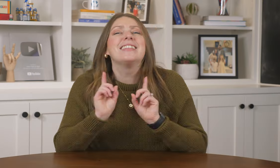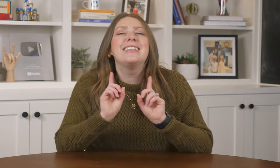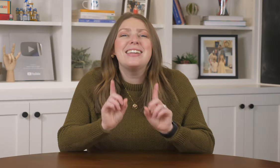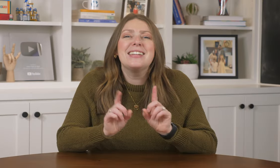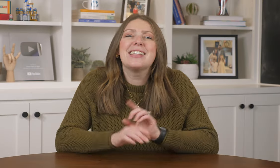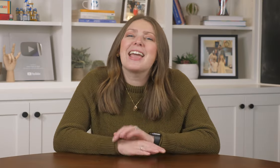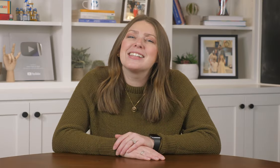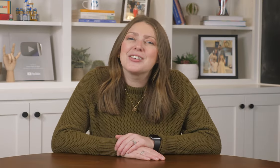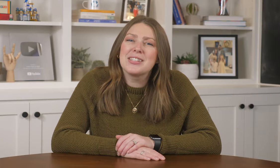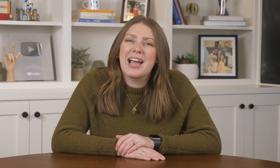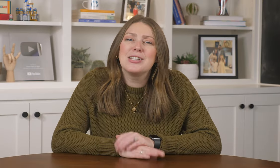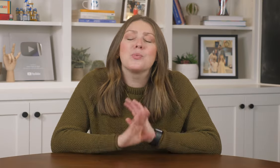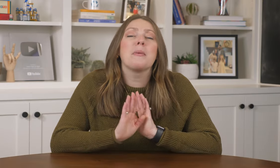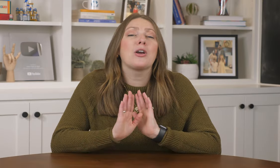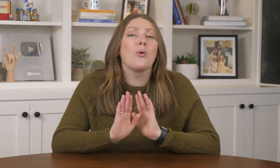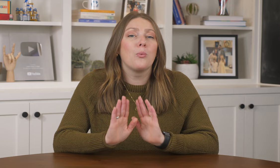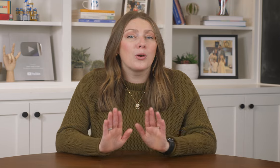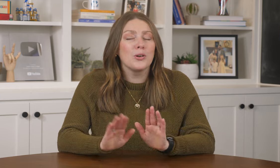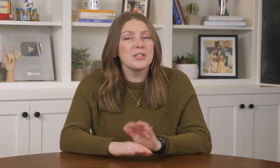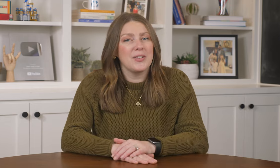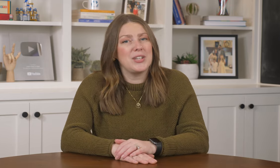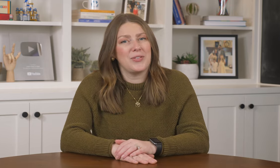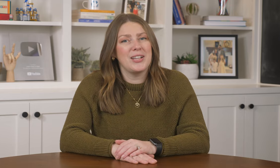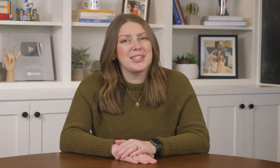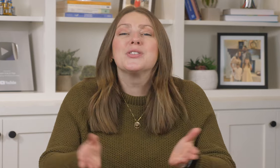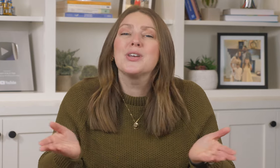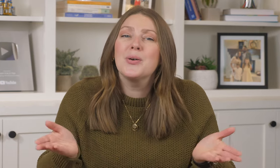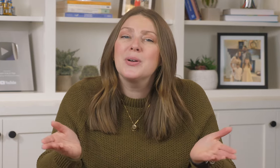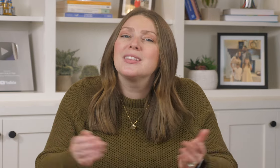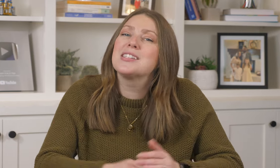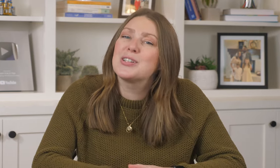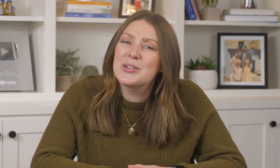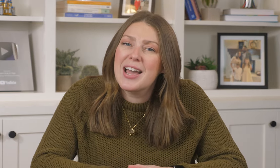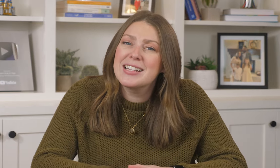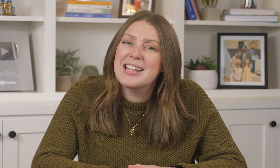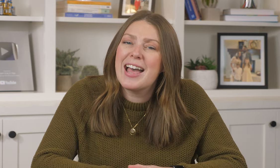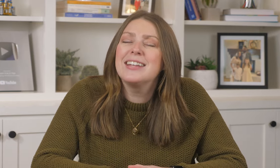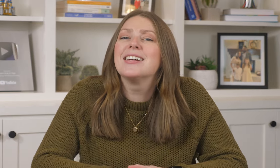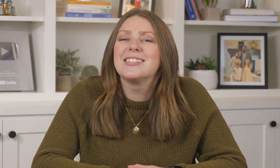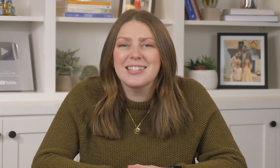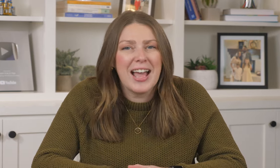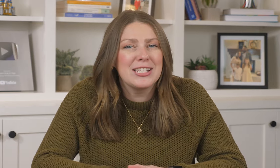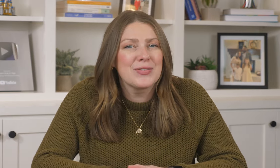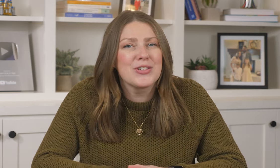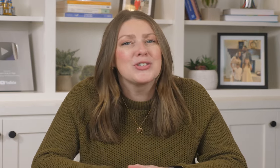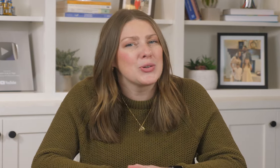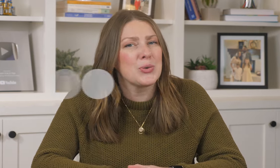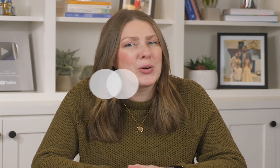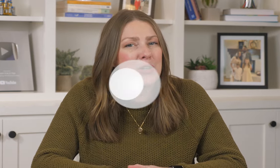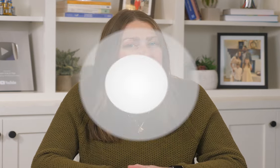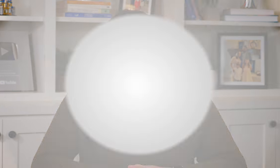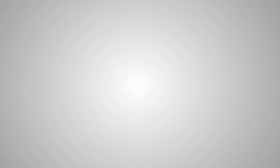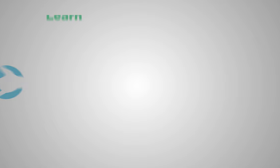these ASL signs will make a world of difference. So let's learn how to sign signs for social workers.